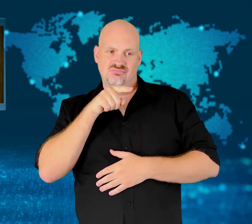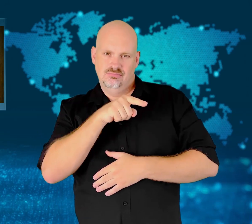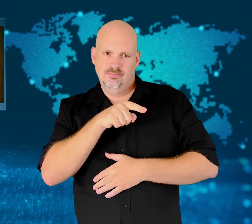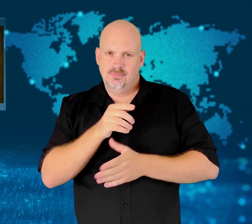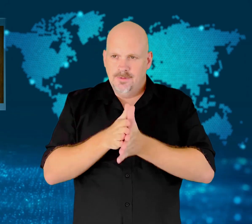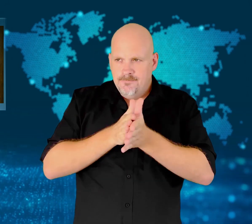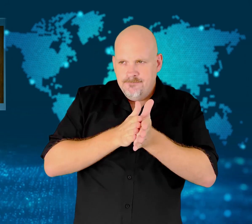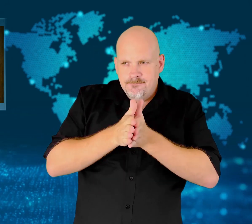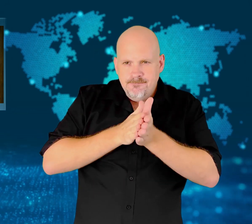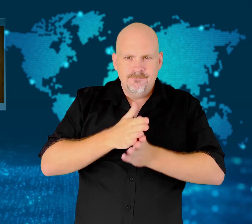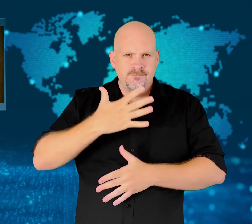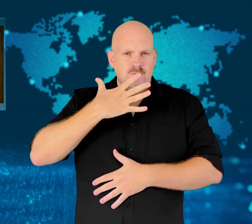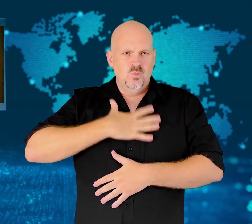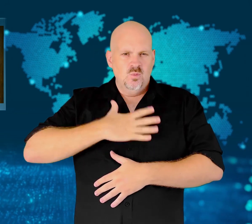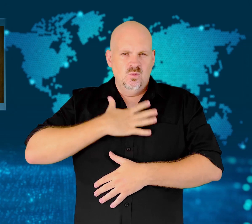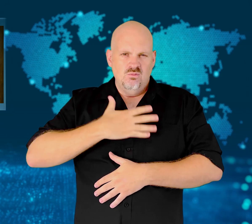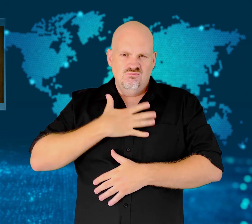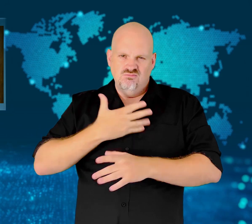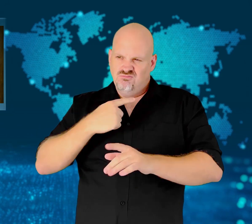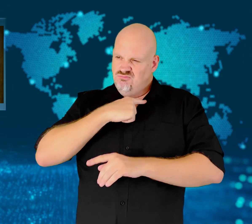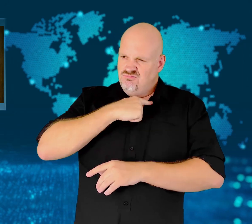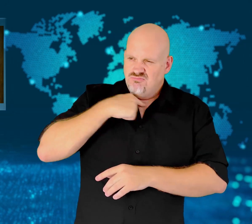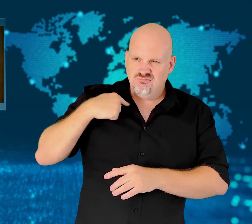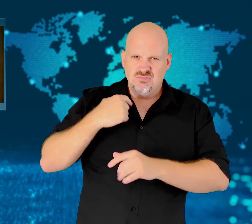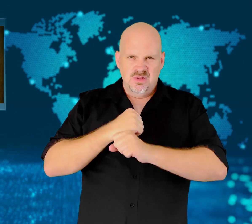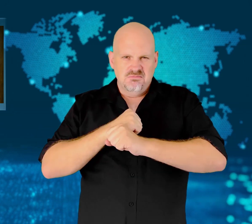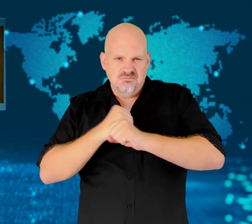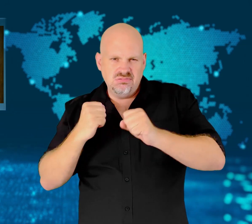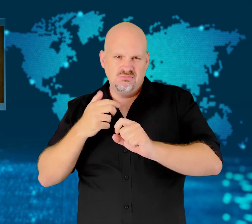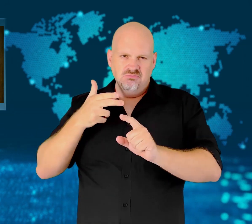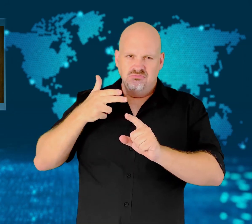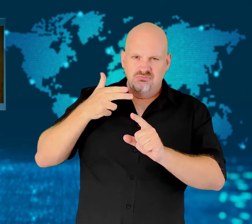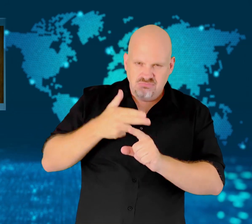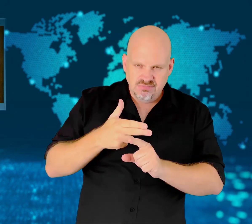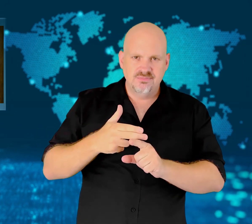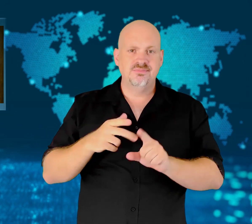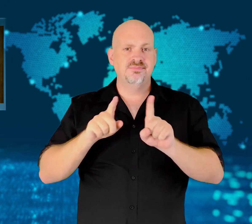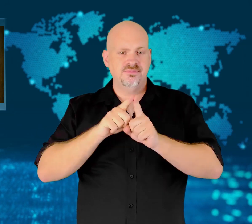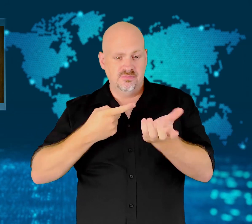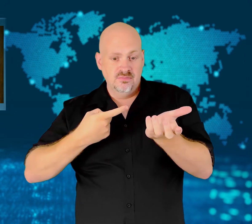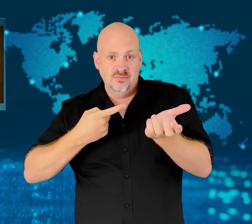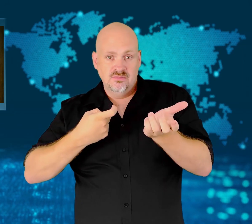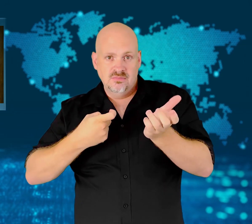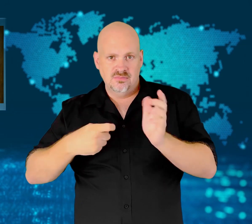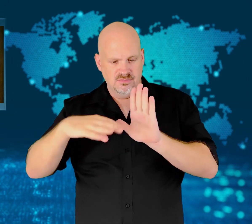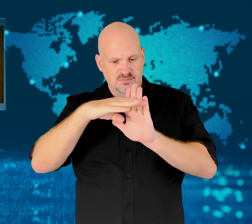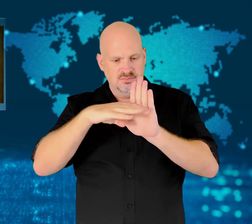The court convicted the defendant, saying he had prepared to commit